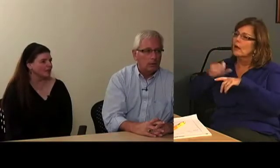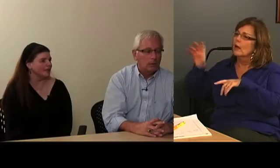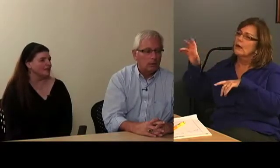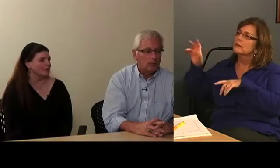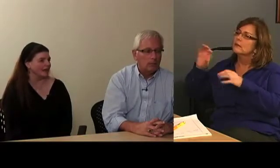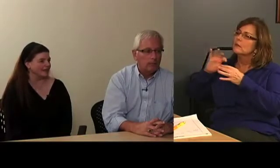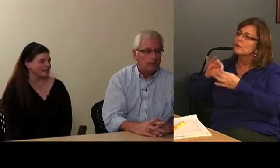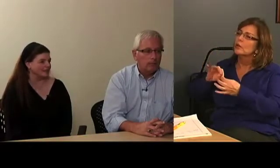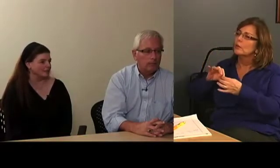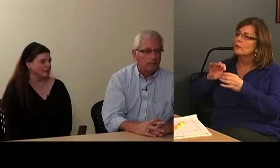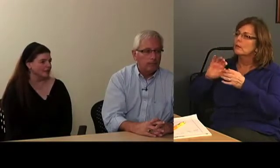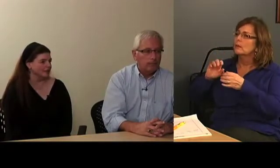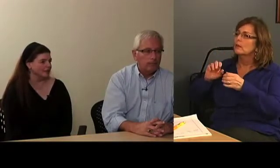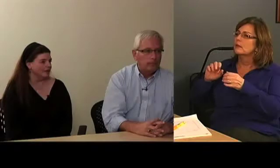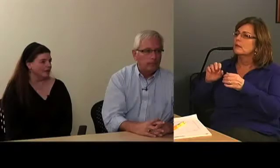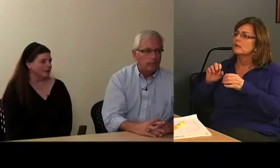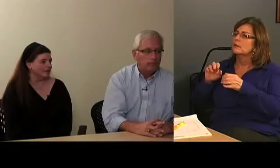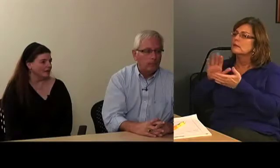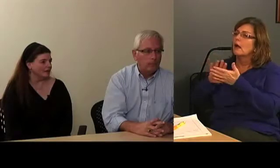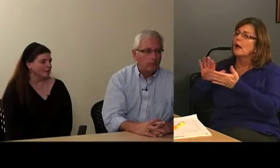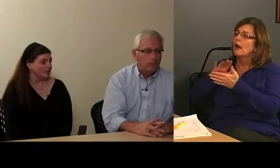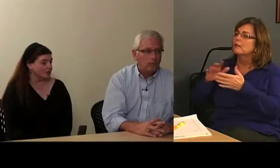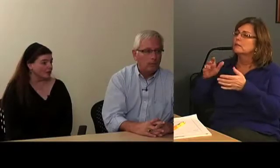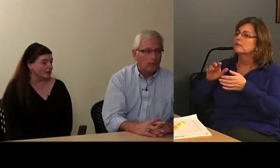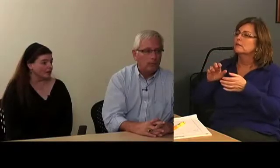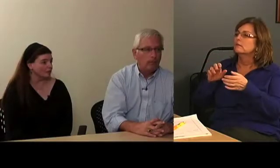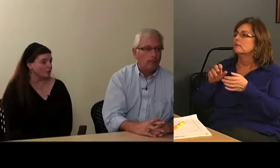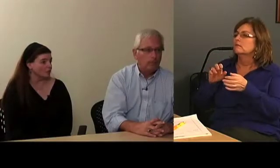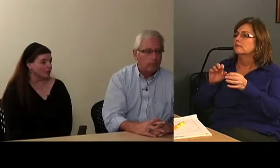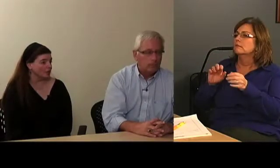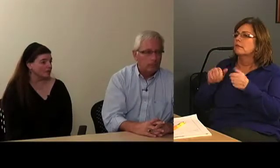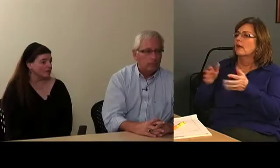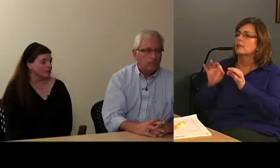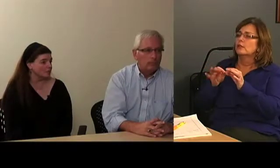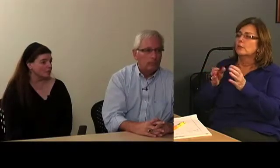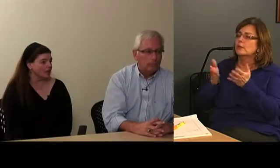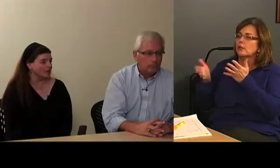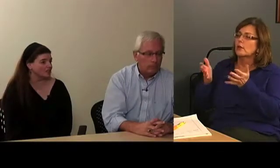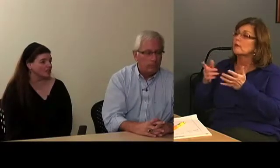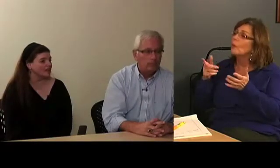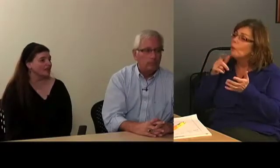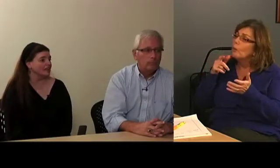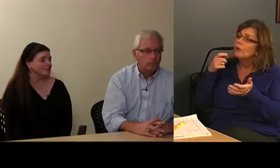What the practice has been elsewhere. And working with similar colleges.